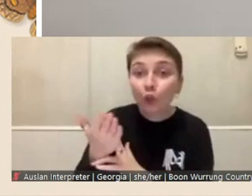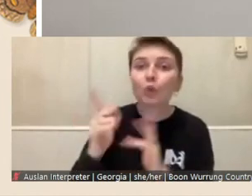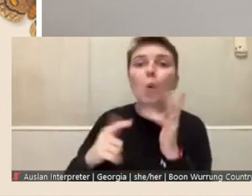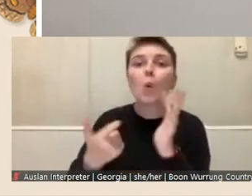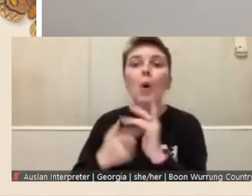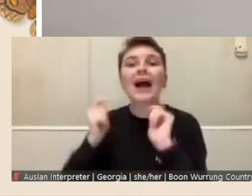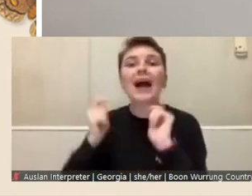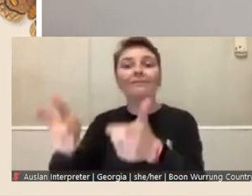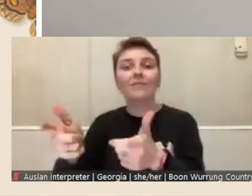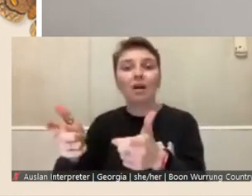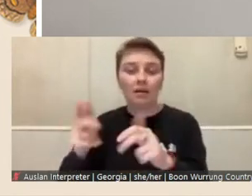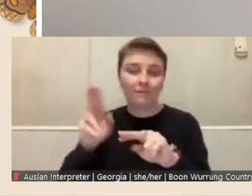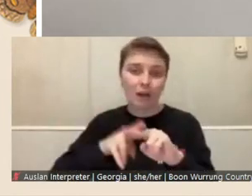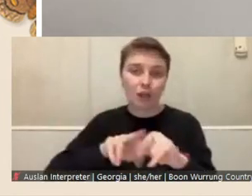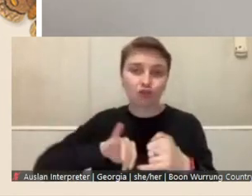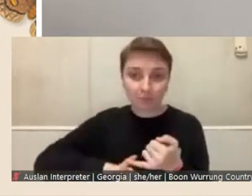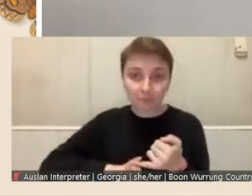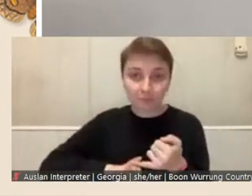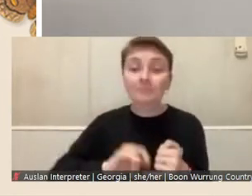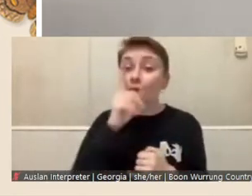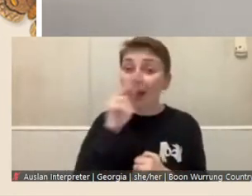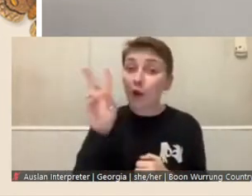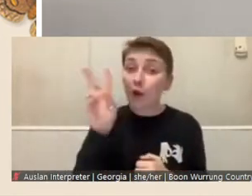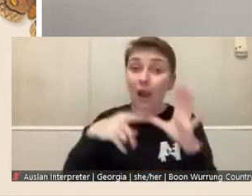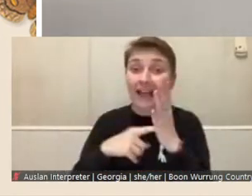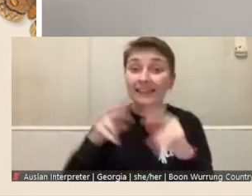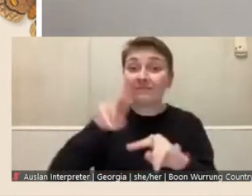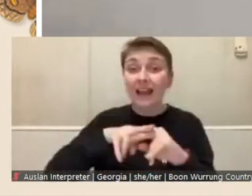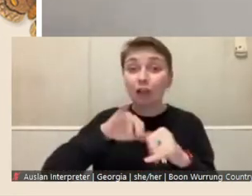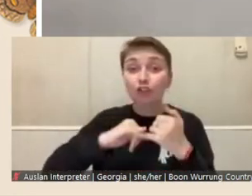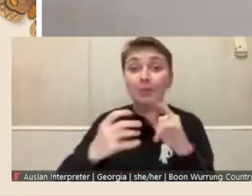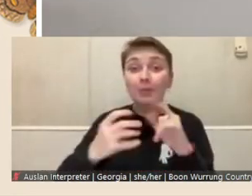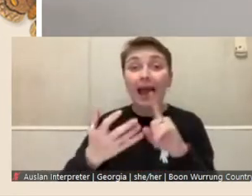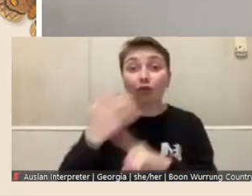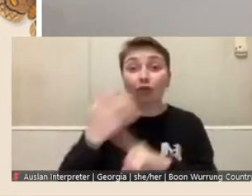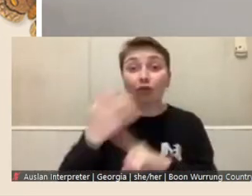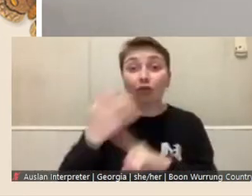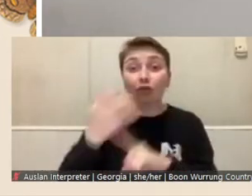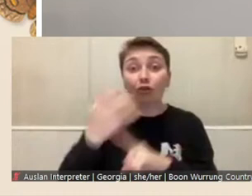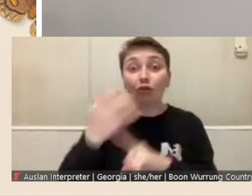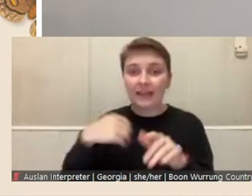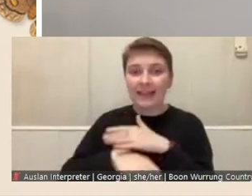a look at some of the fellowship outcomes in the link to the fellowship's gallery page.